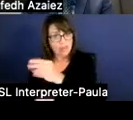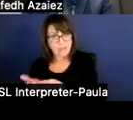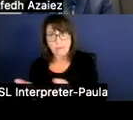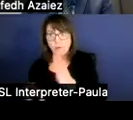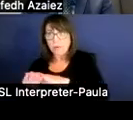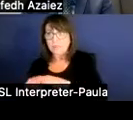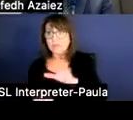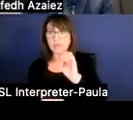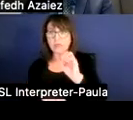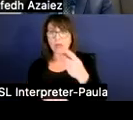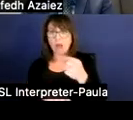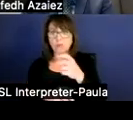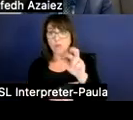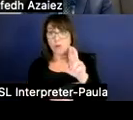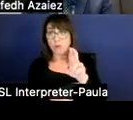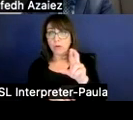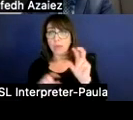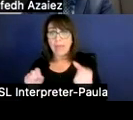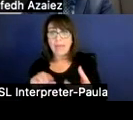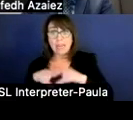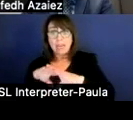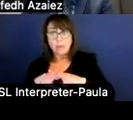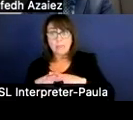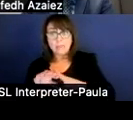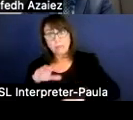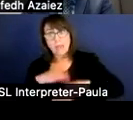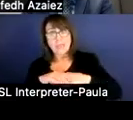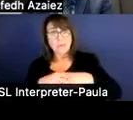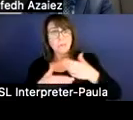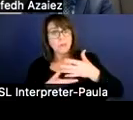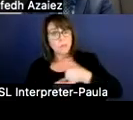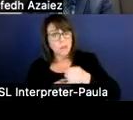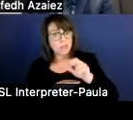the maximum compress rate. As I said before when we done the presentation, if that's 71,